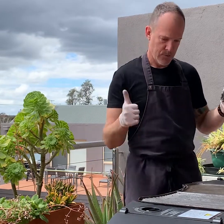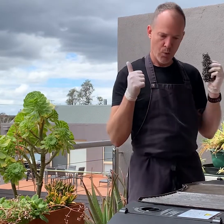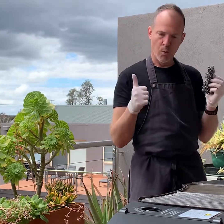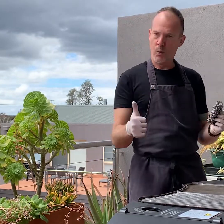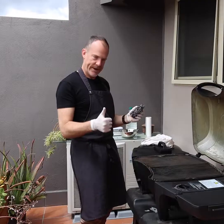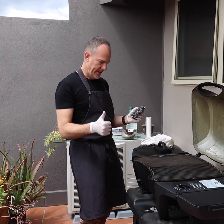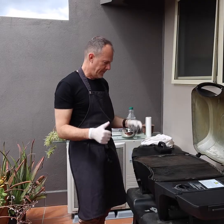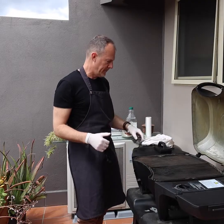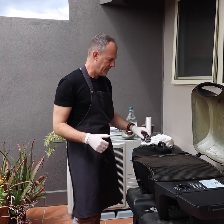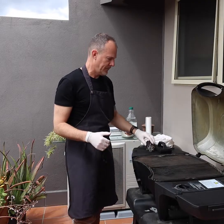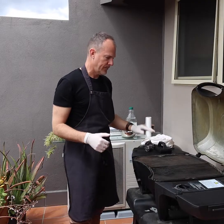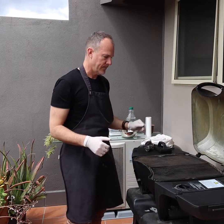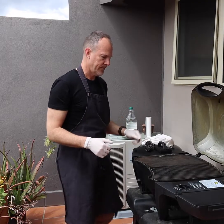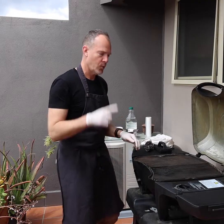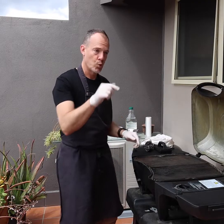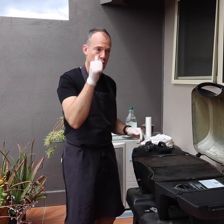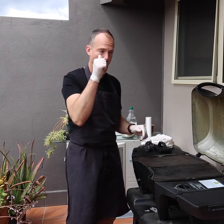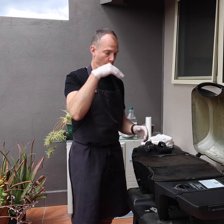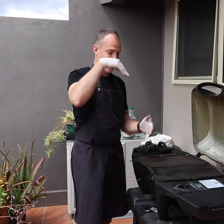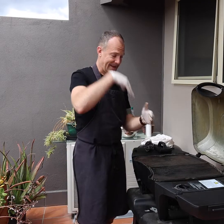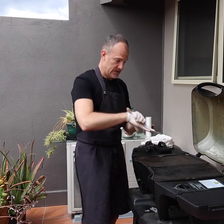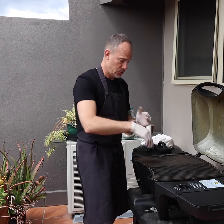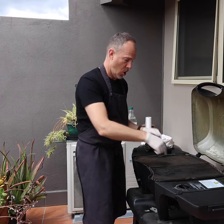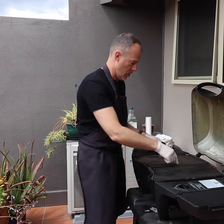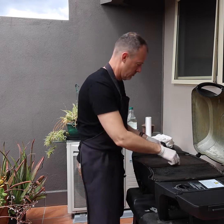Good. To clean inside,